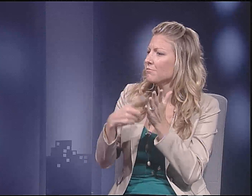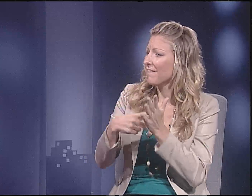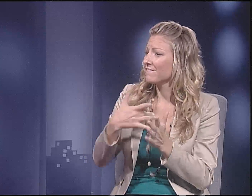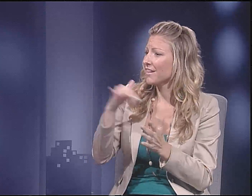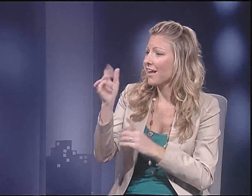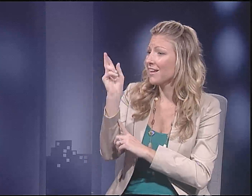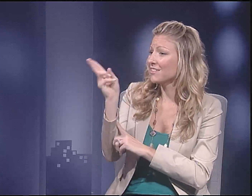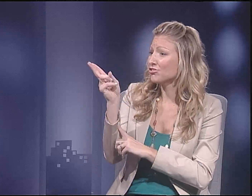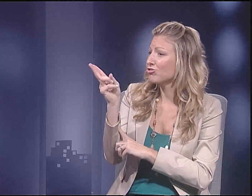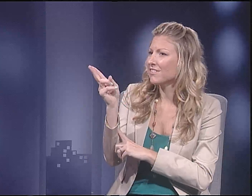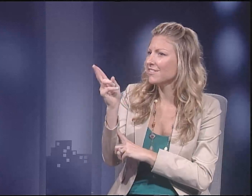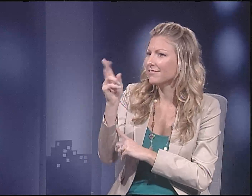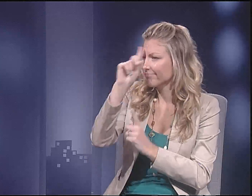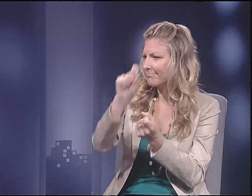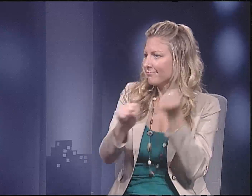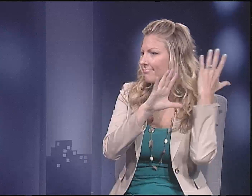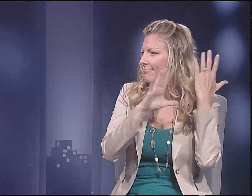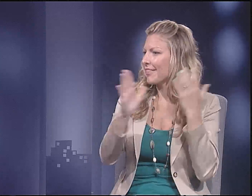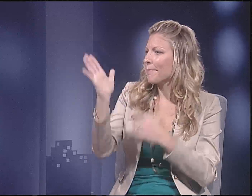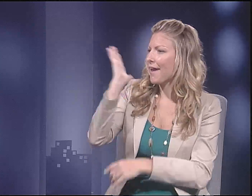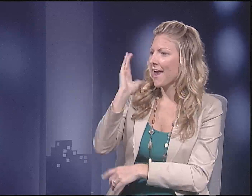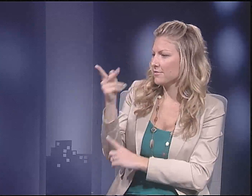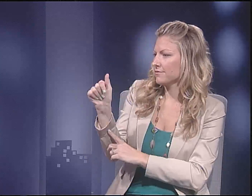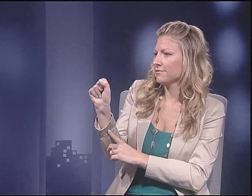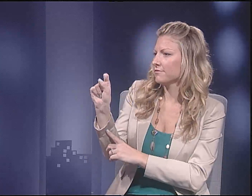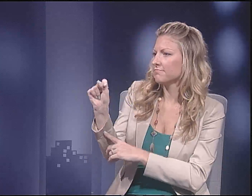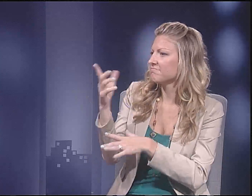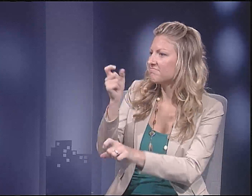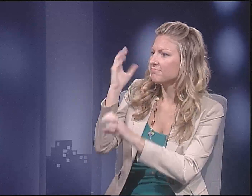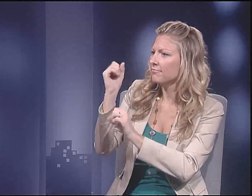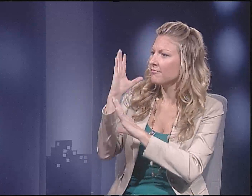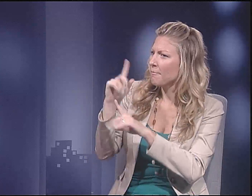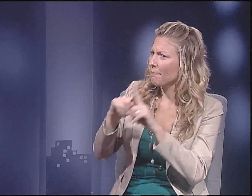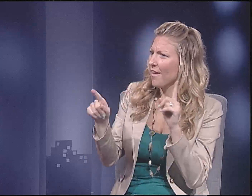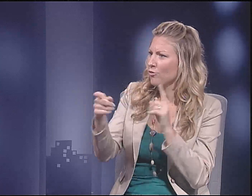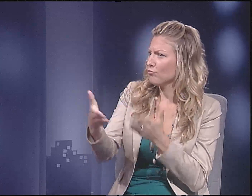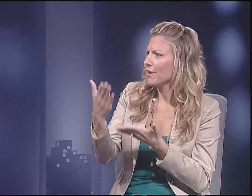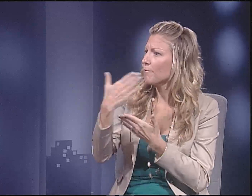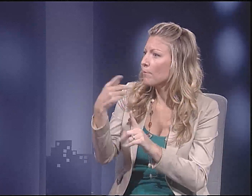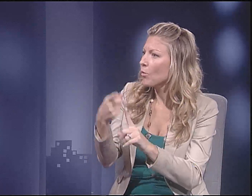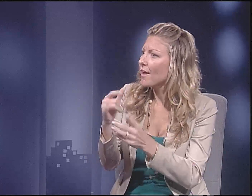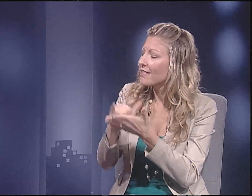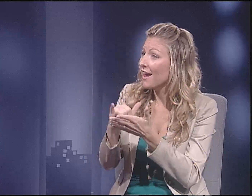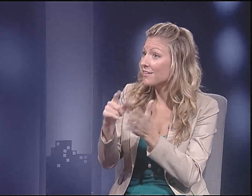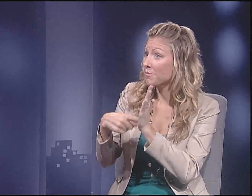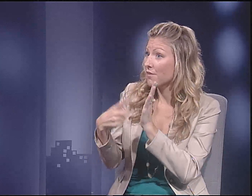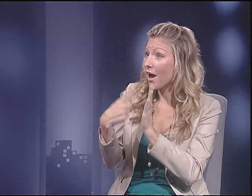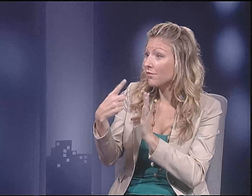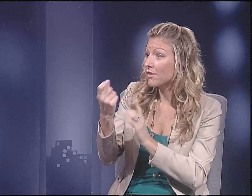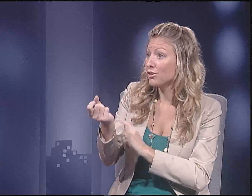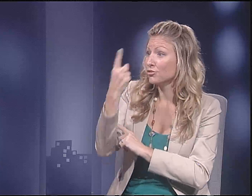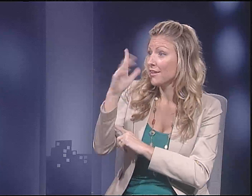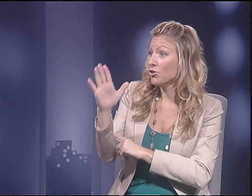It's really interesting that you bring up that point. Often times people feel like history, you know, the past is the past.